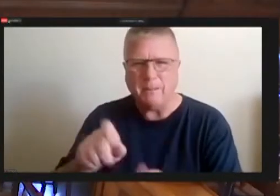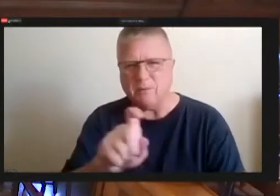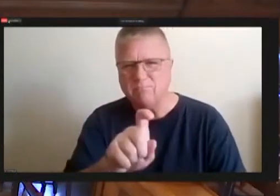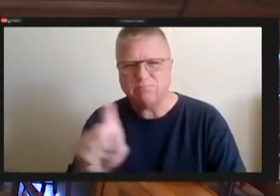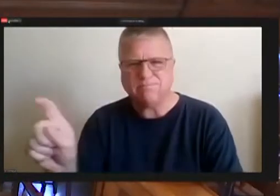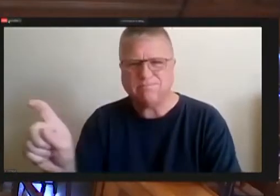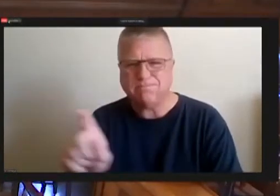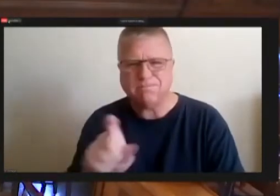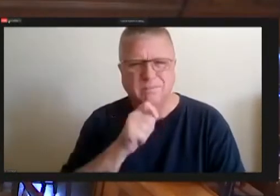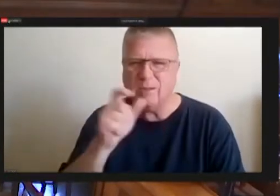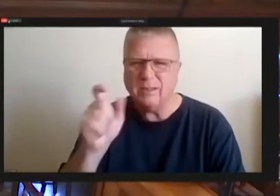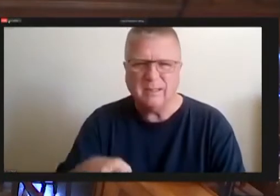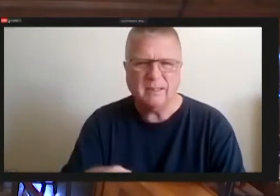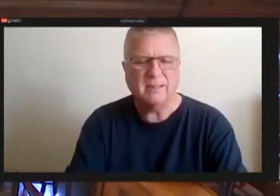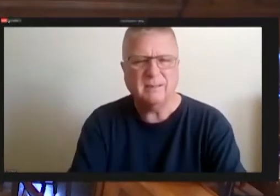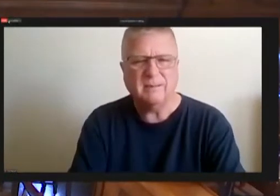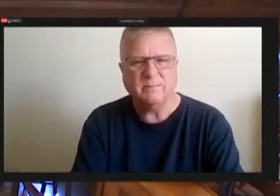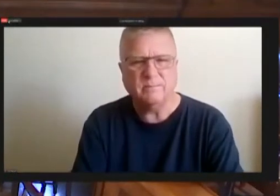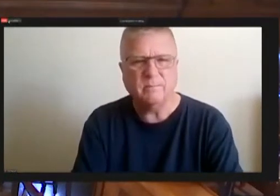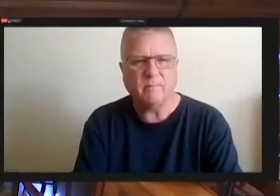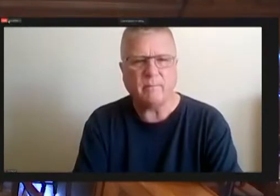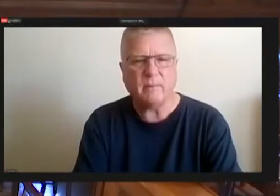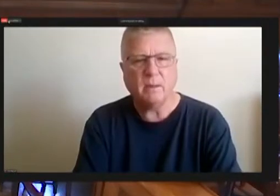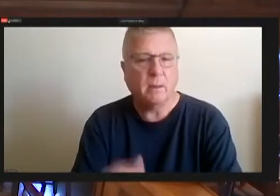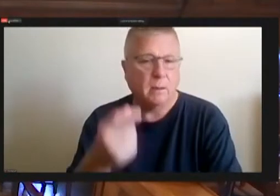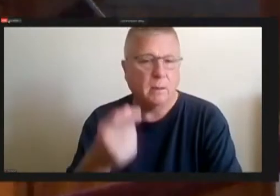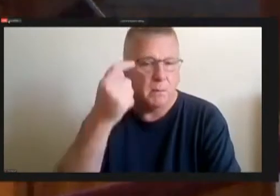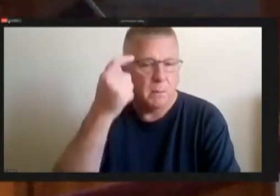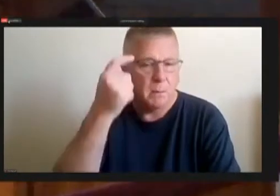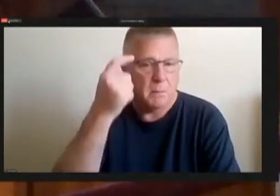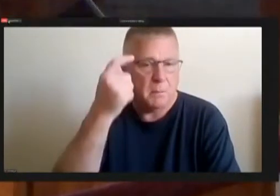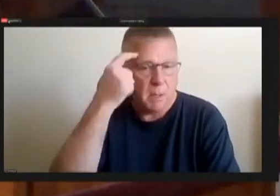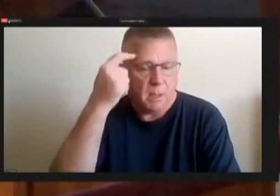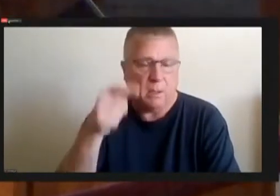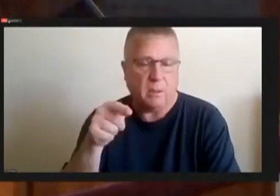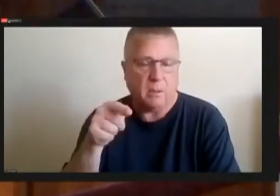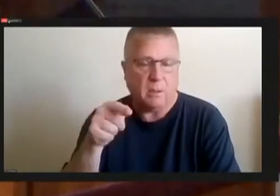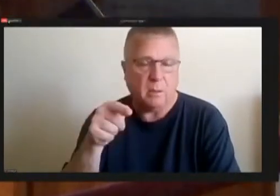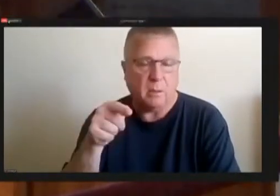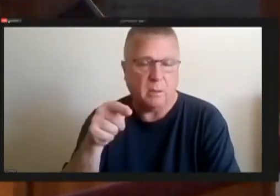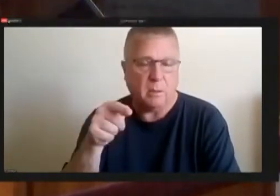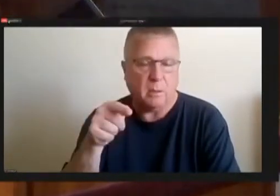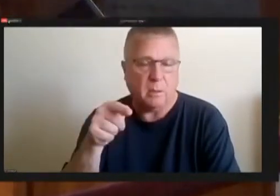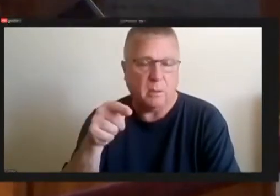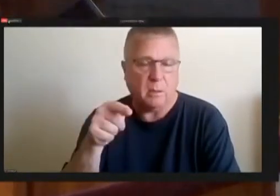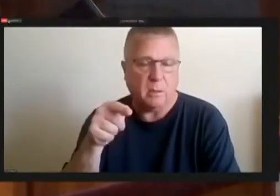And so I thought that that was probably a place that would actually see any objections.